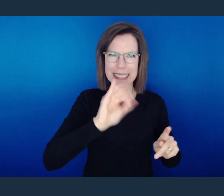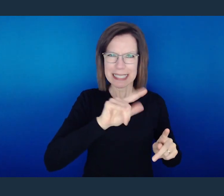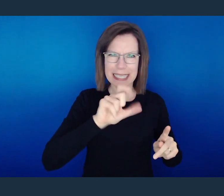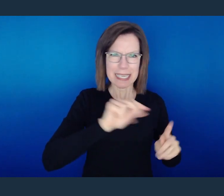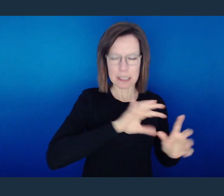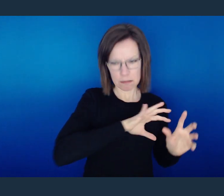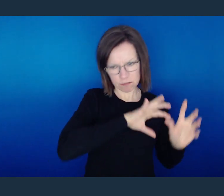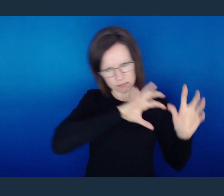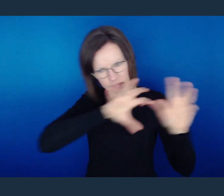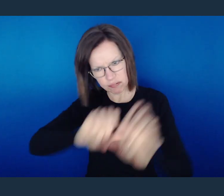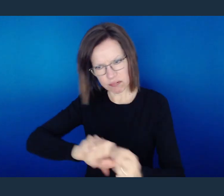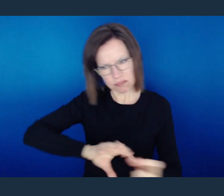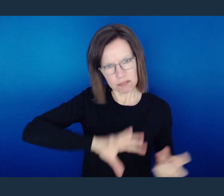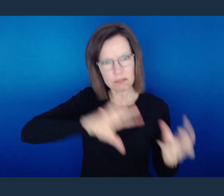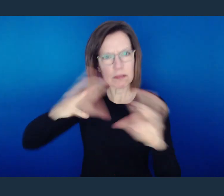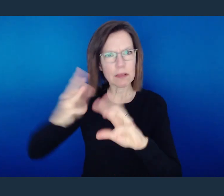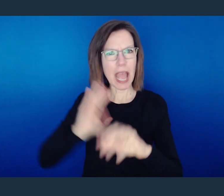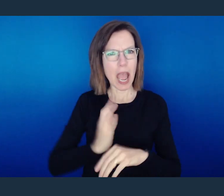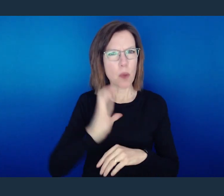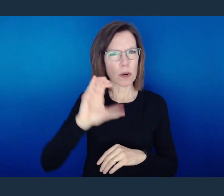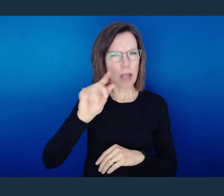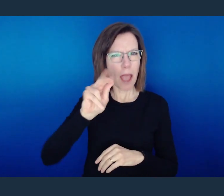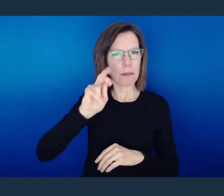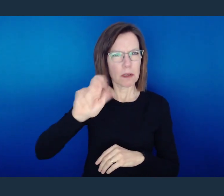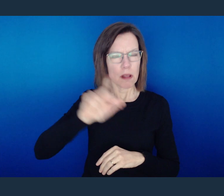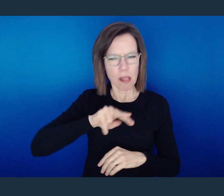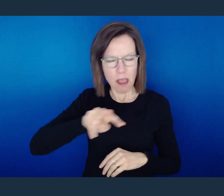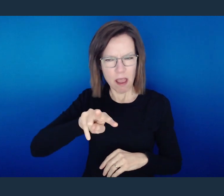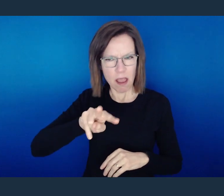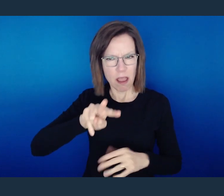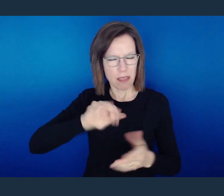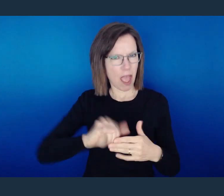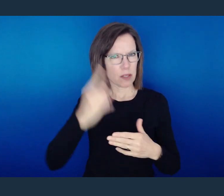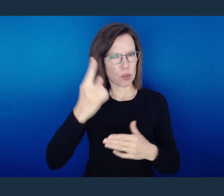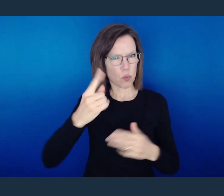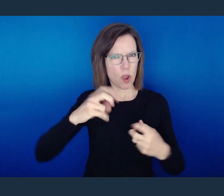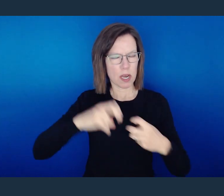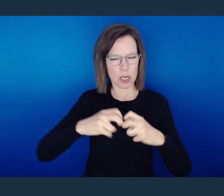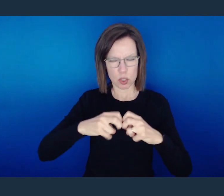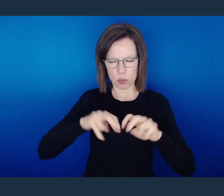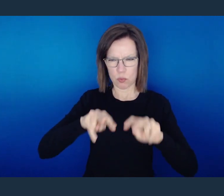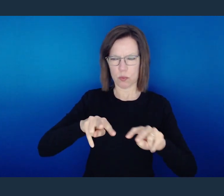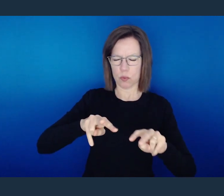Now, that is one issue at hand that many of us are struggling with.